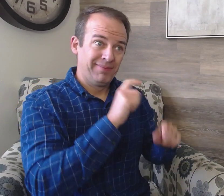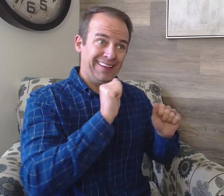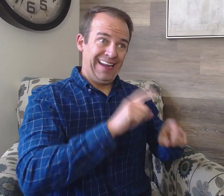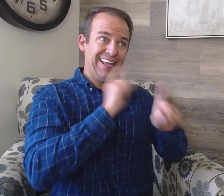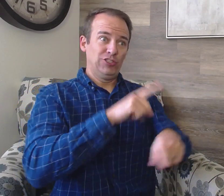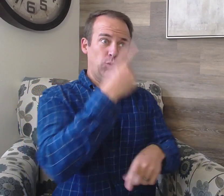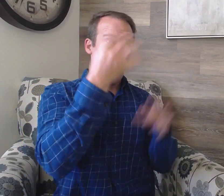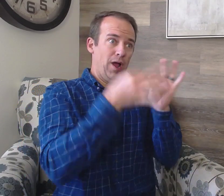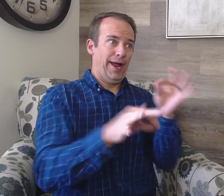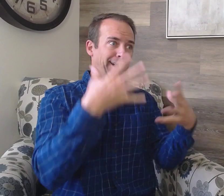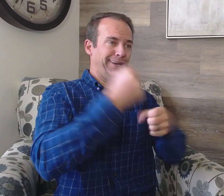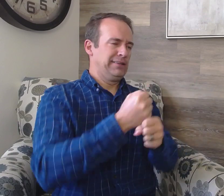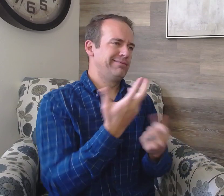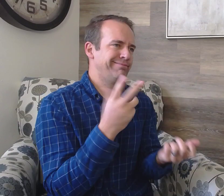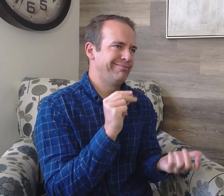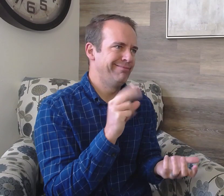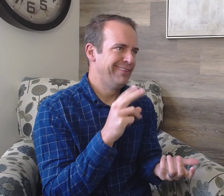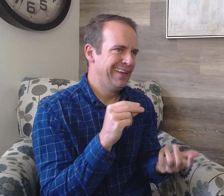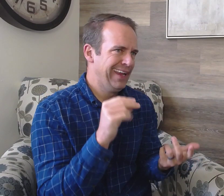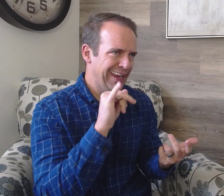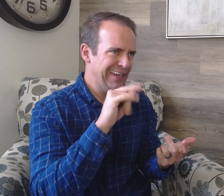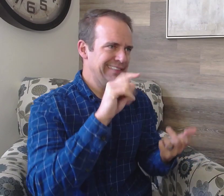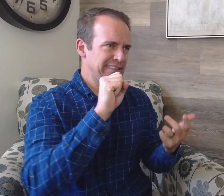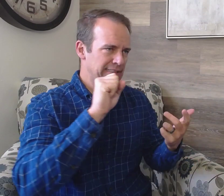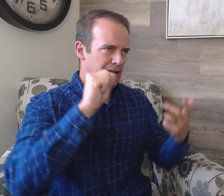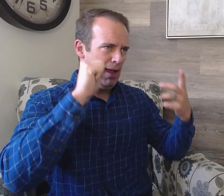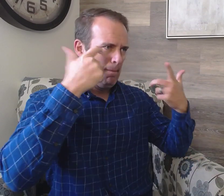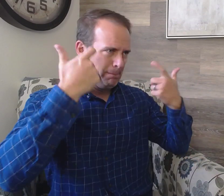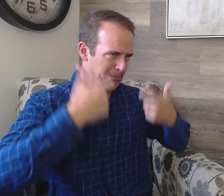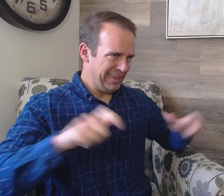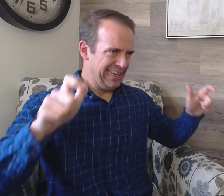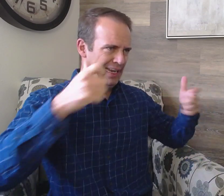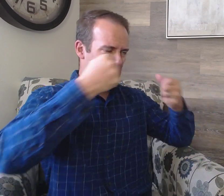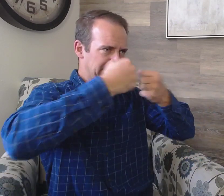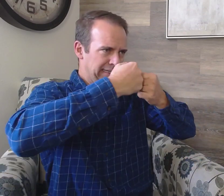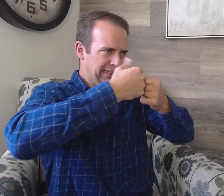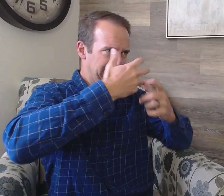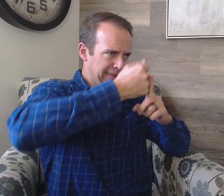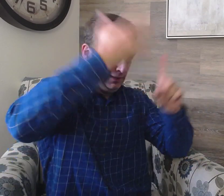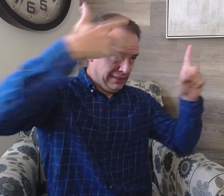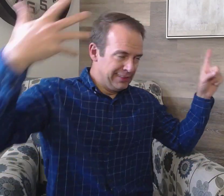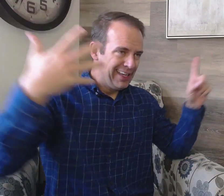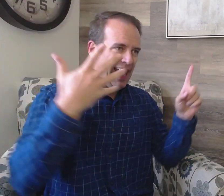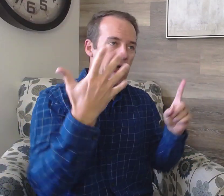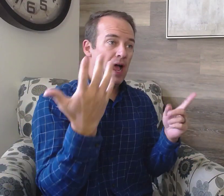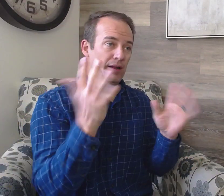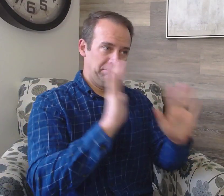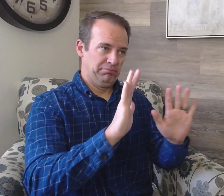Would they be able to answer that question in a simple sentence, no way. It would be a big, drawn out answer